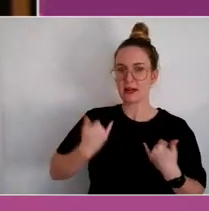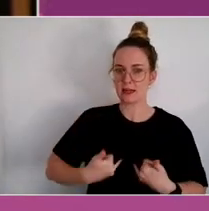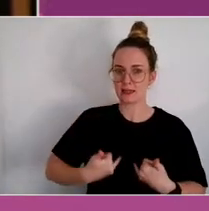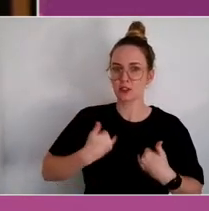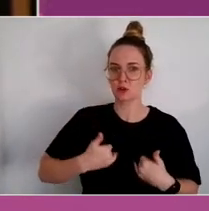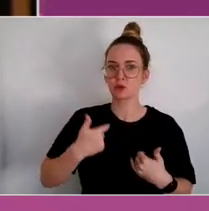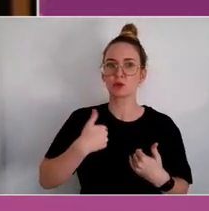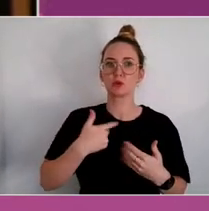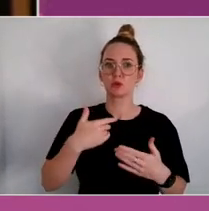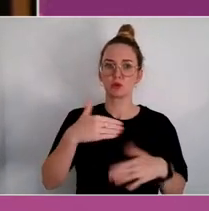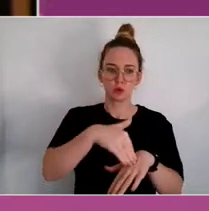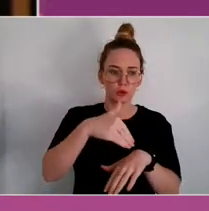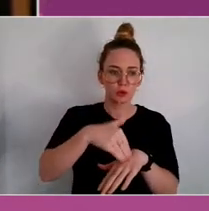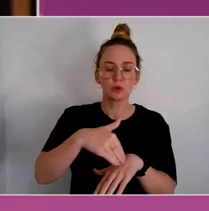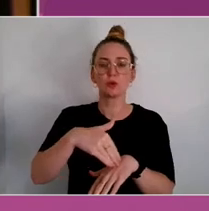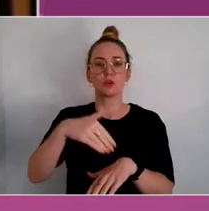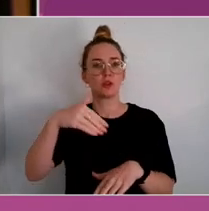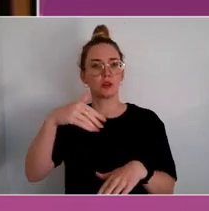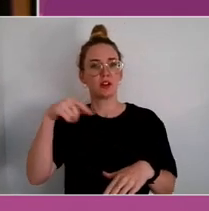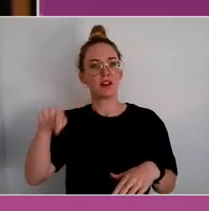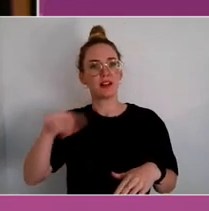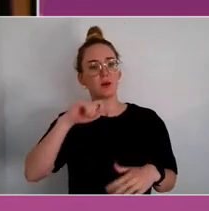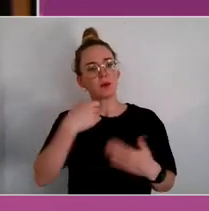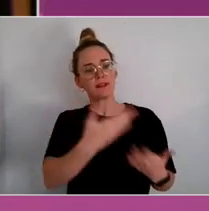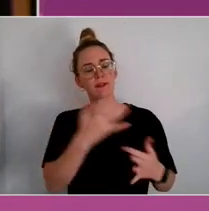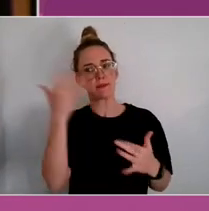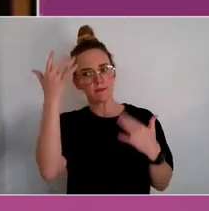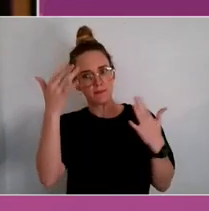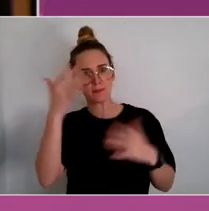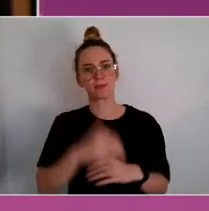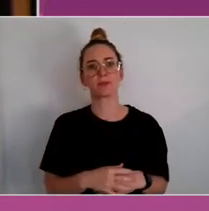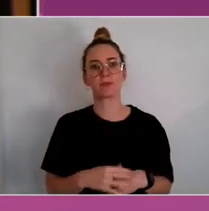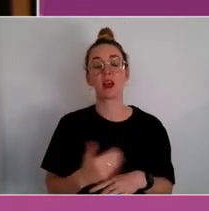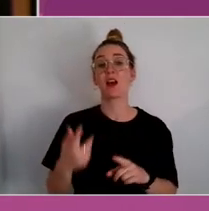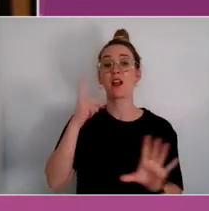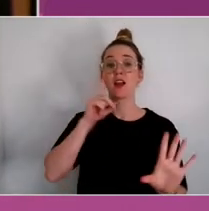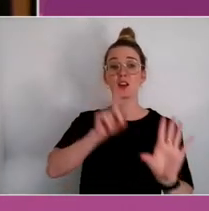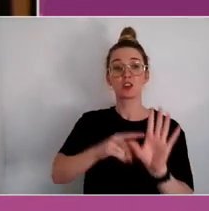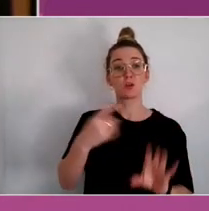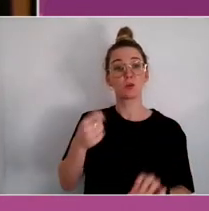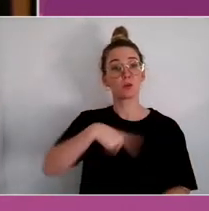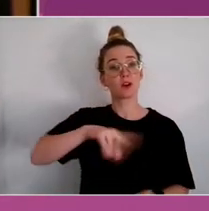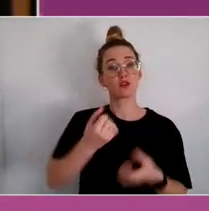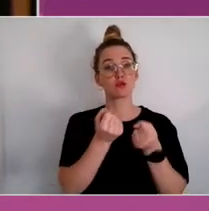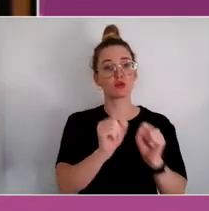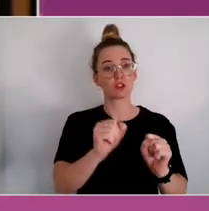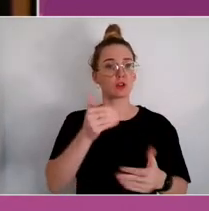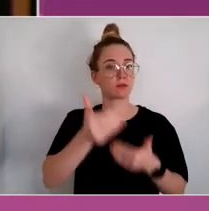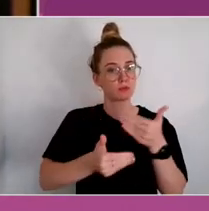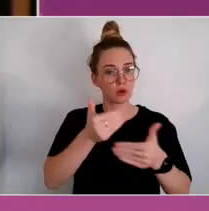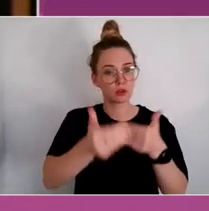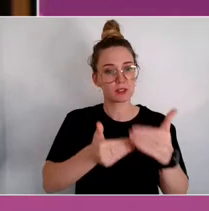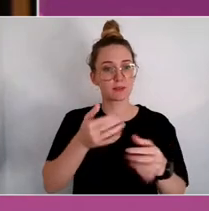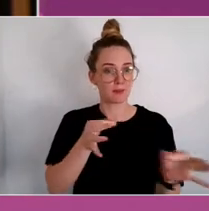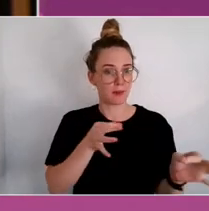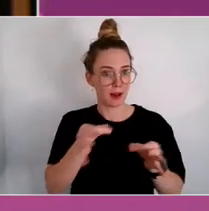We did a strategic planning process last year, and there was a facilitator who said come to the next session with a picture of the future.